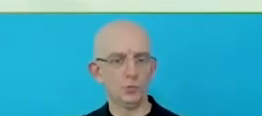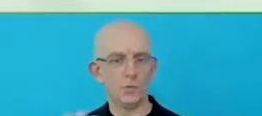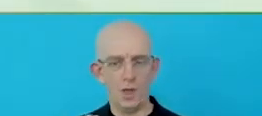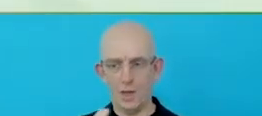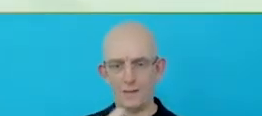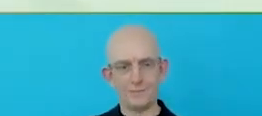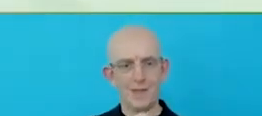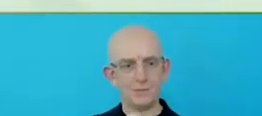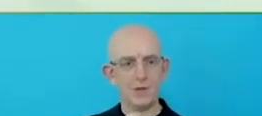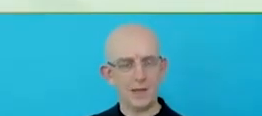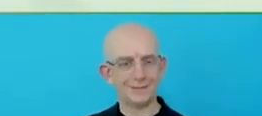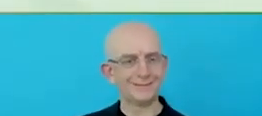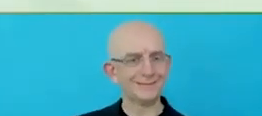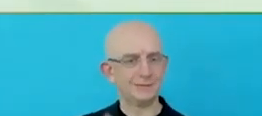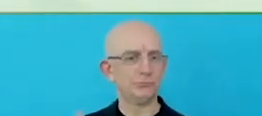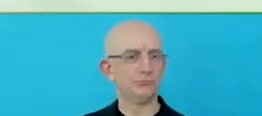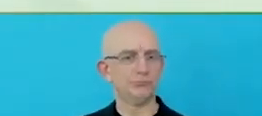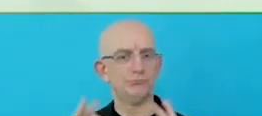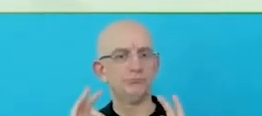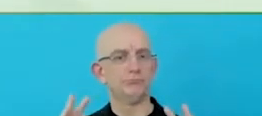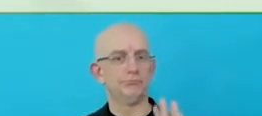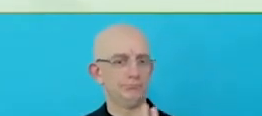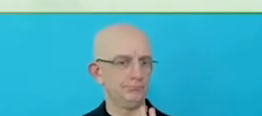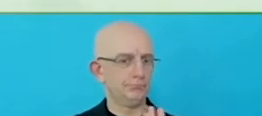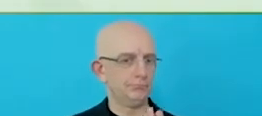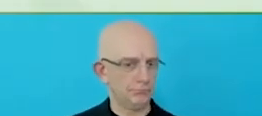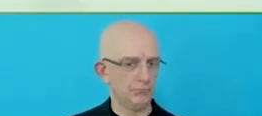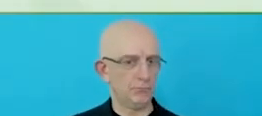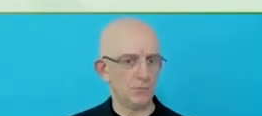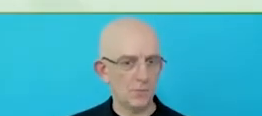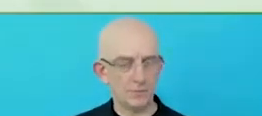is imperative to make sure we are kind of building sustainable efforts.